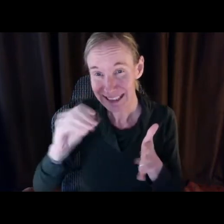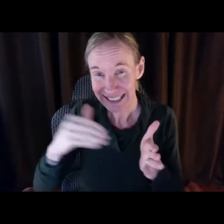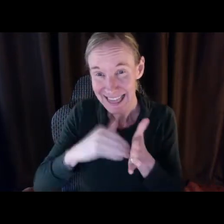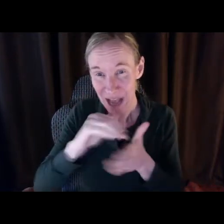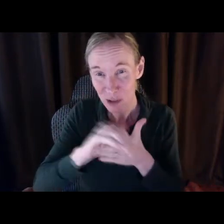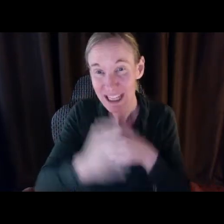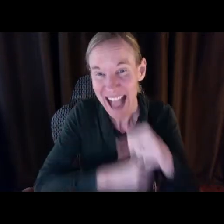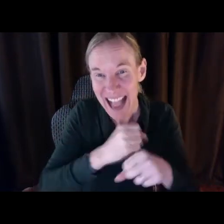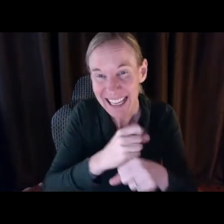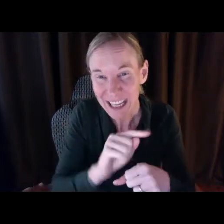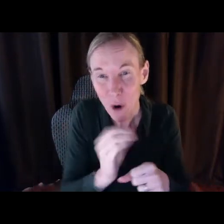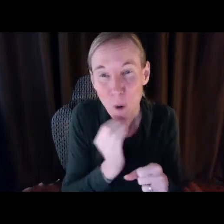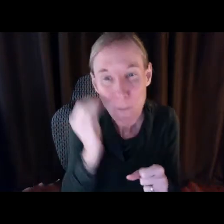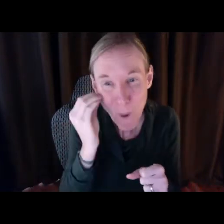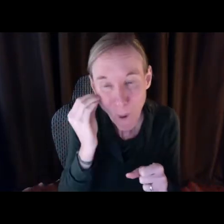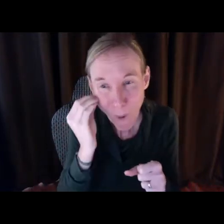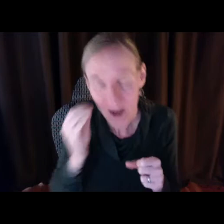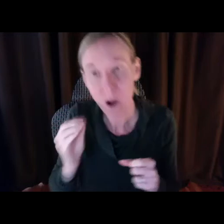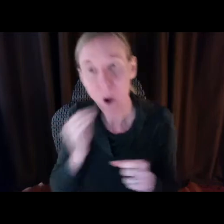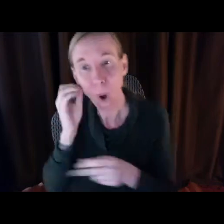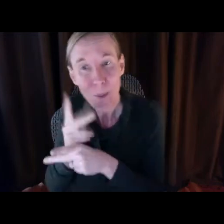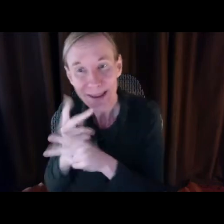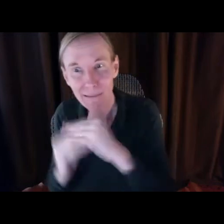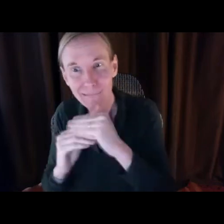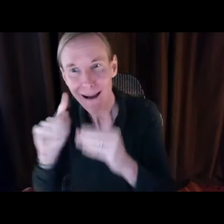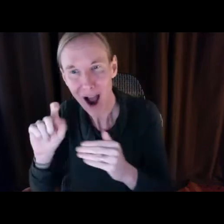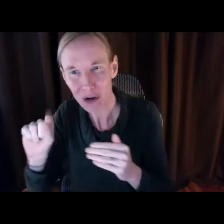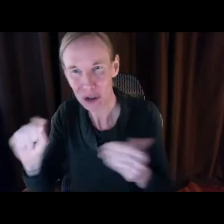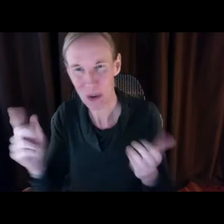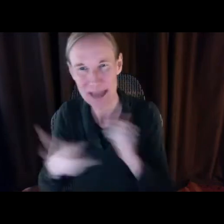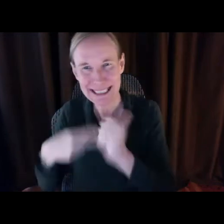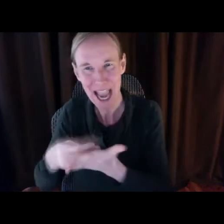is even larger. Nursing facilities cost